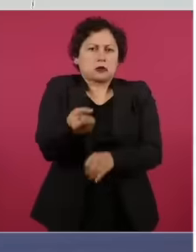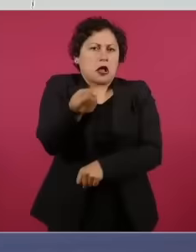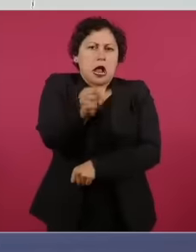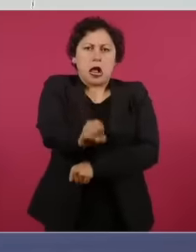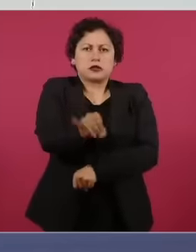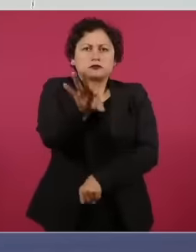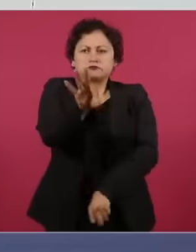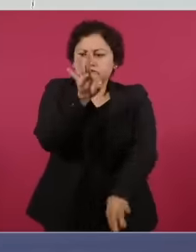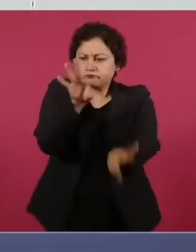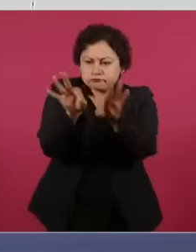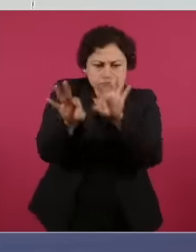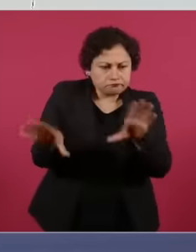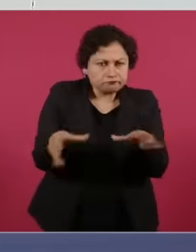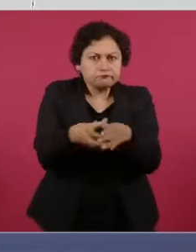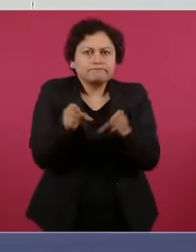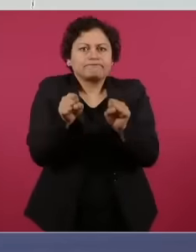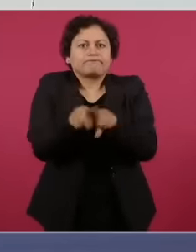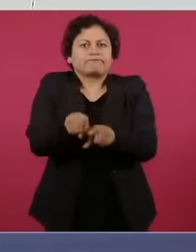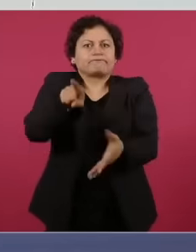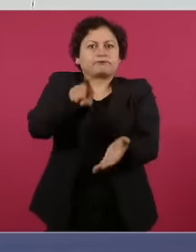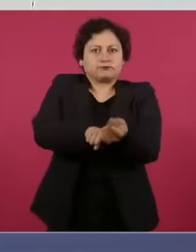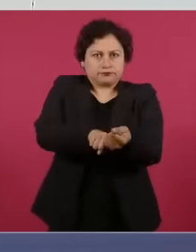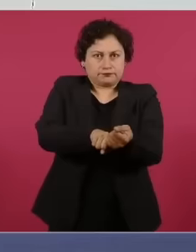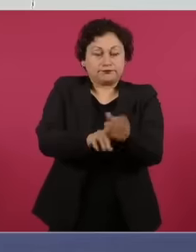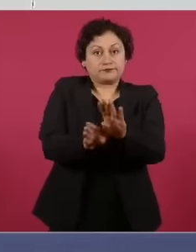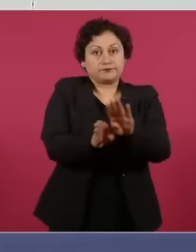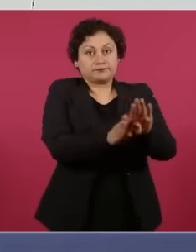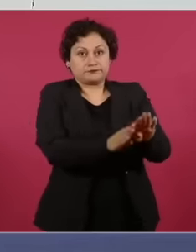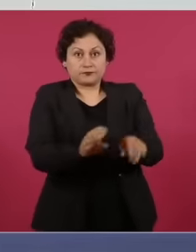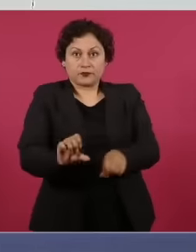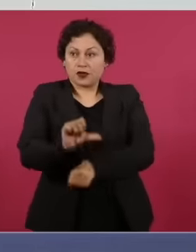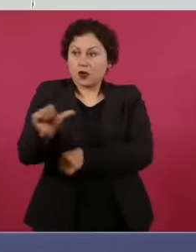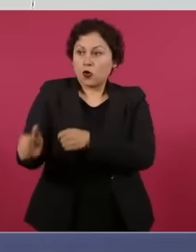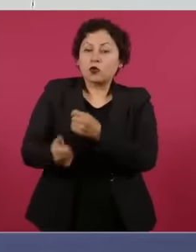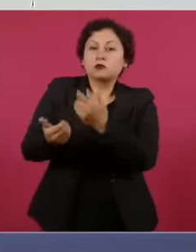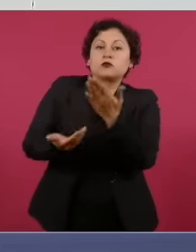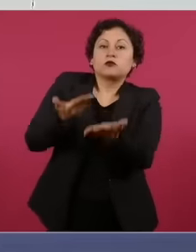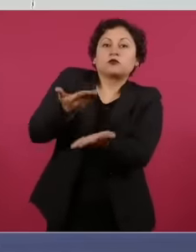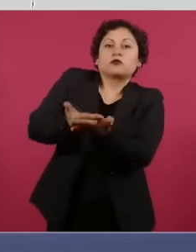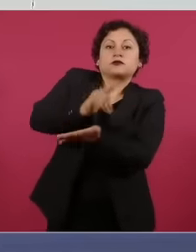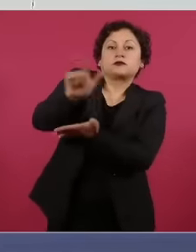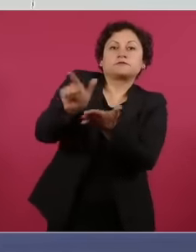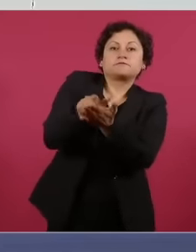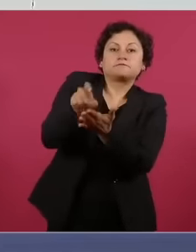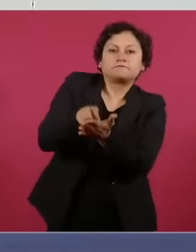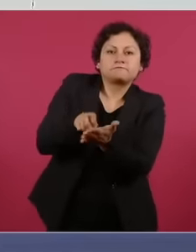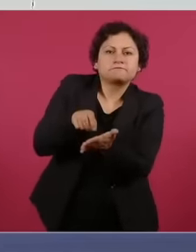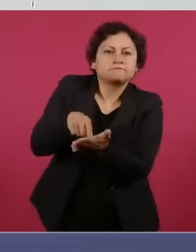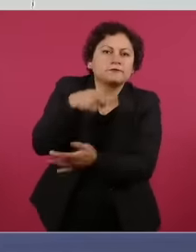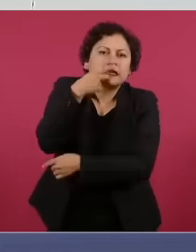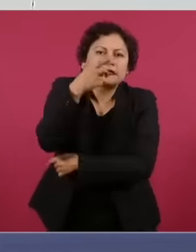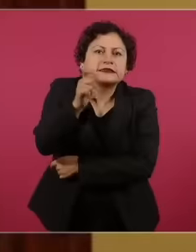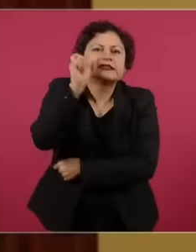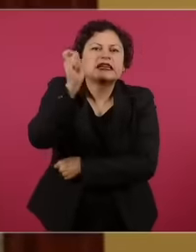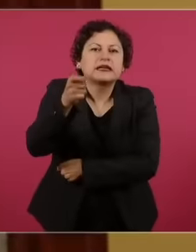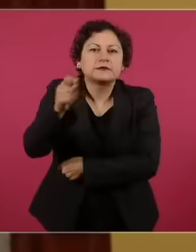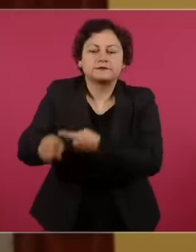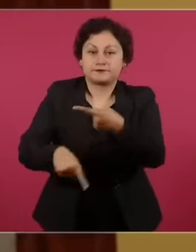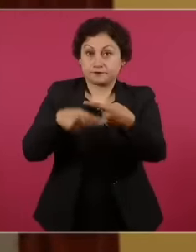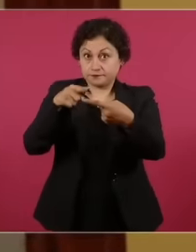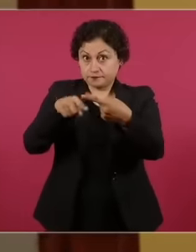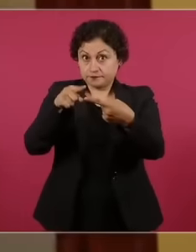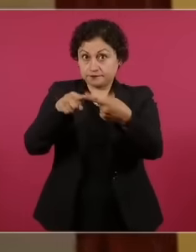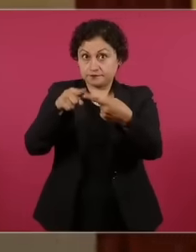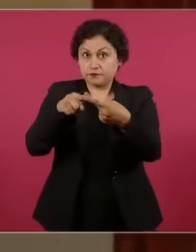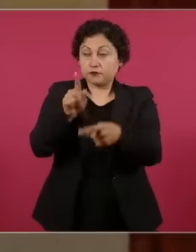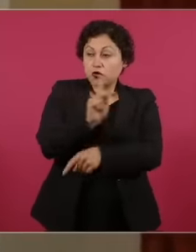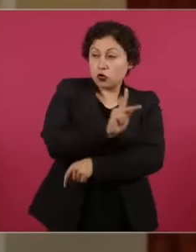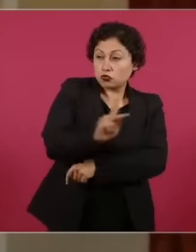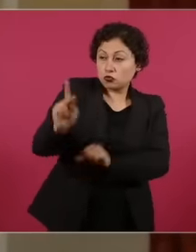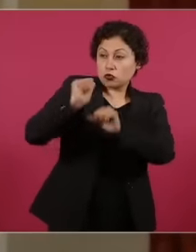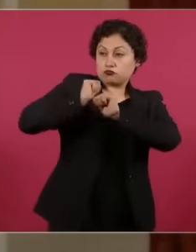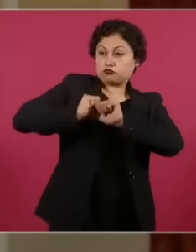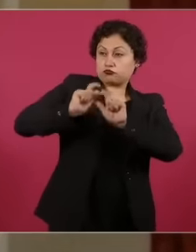What does